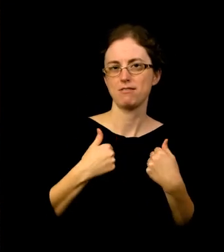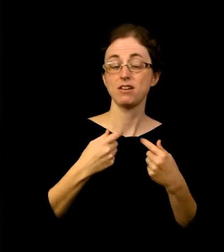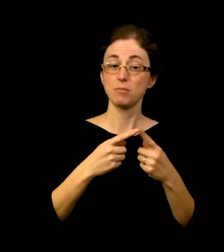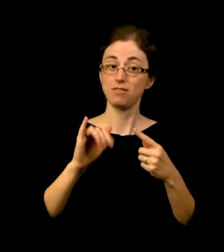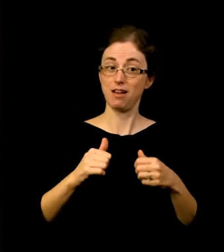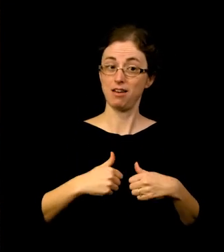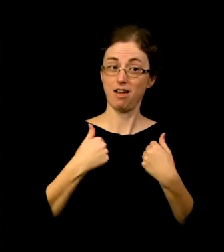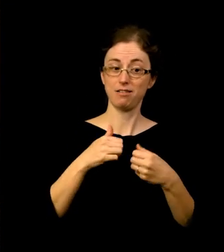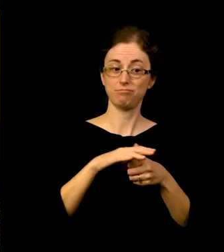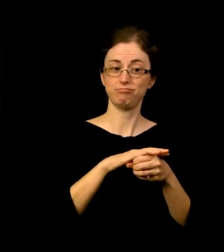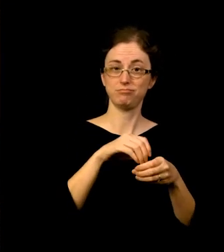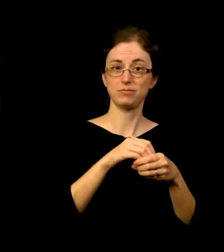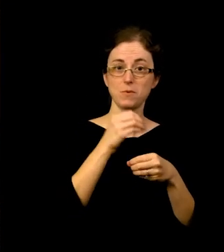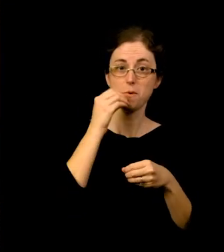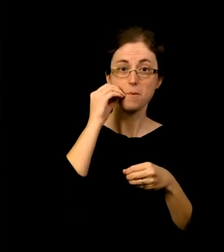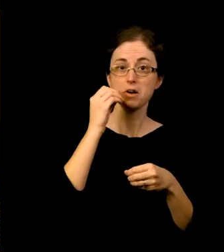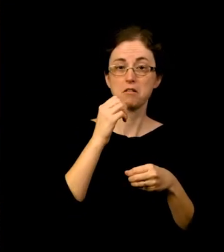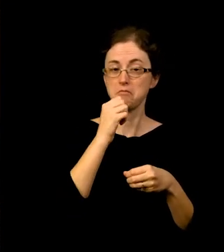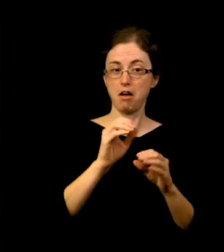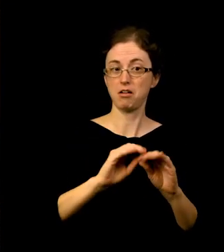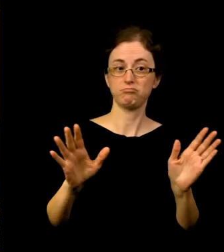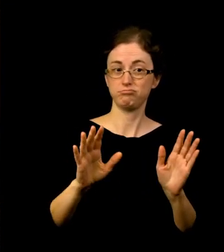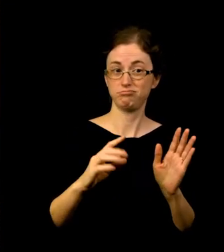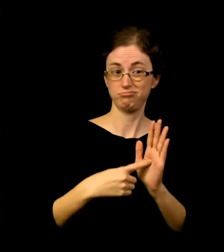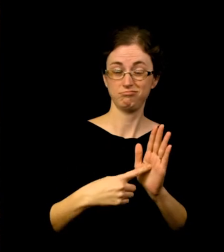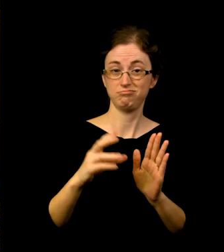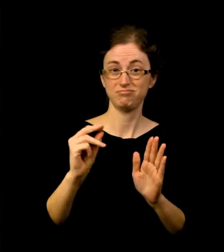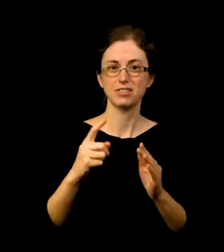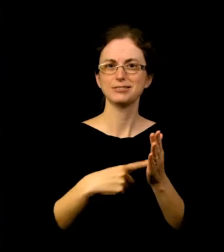suppressed secrets, hidden affairs, and familial tension bubble beneath